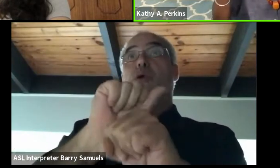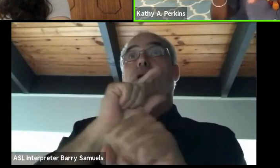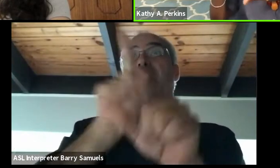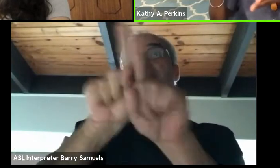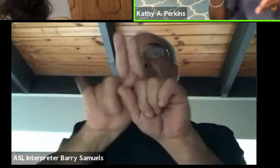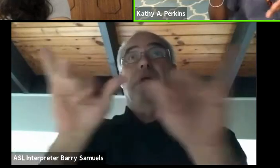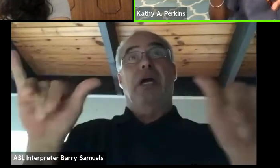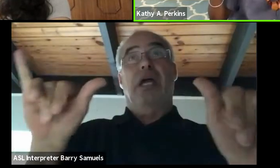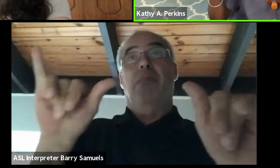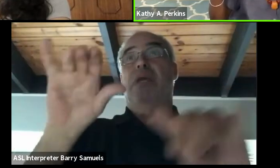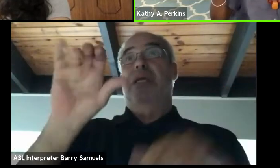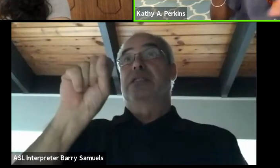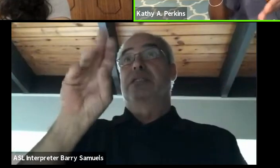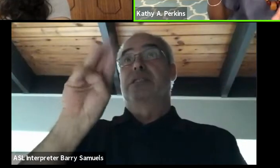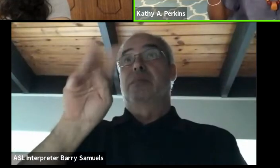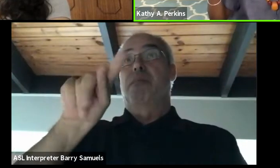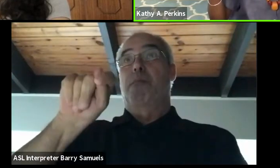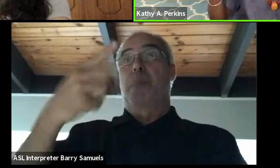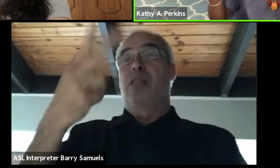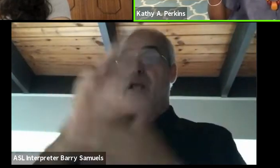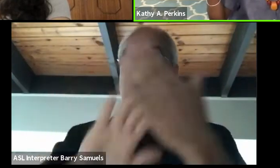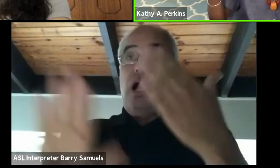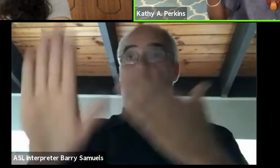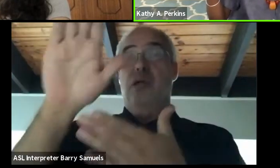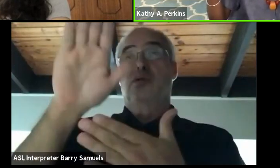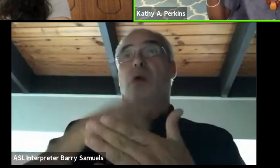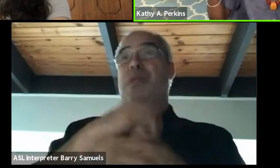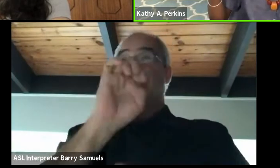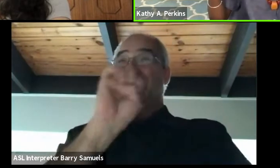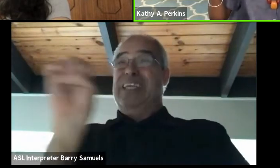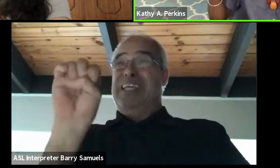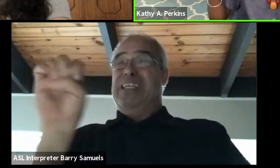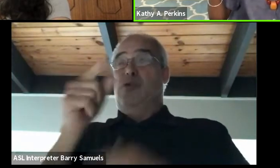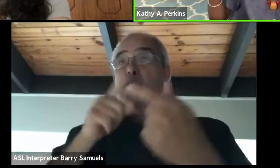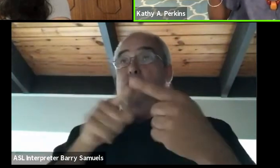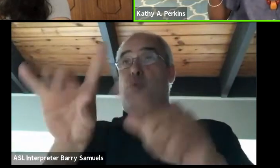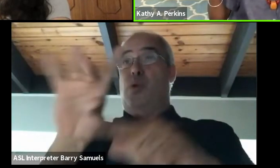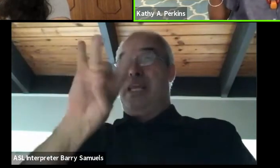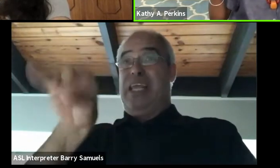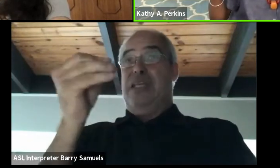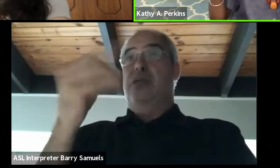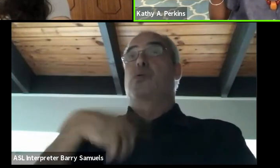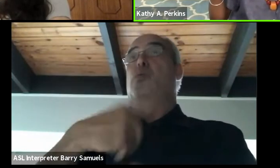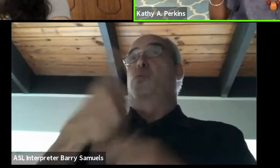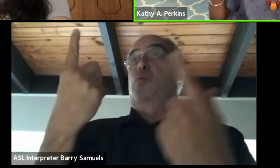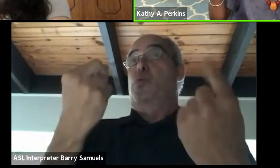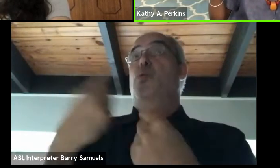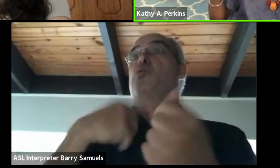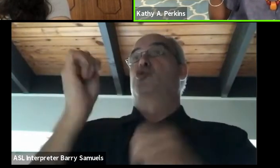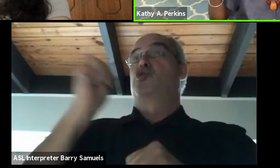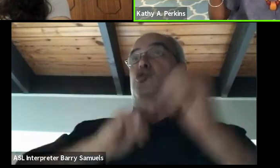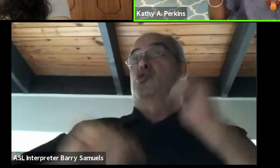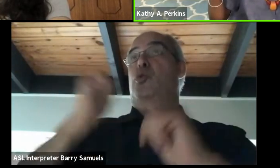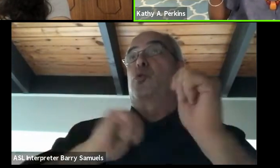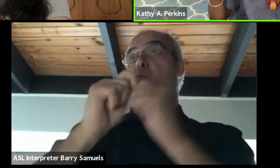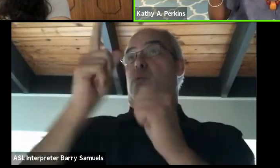the whole time I was on the east coast in the '80s. I would do shows with them. But what really dawned on me at the time